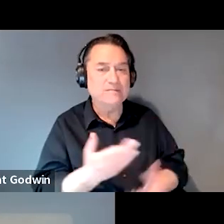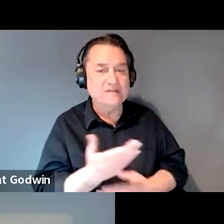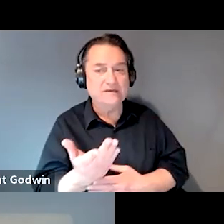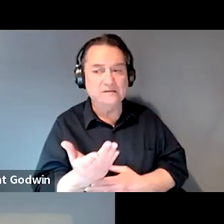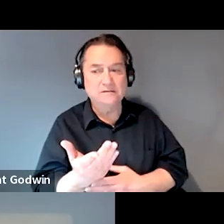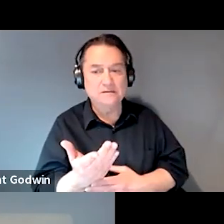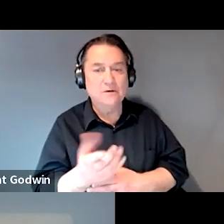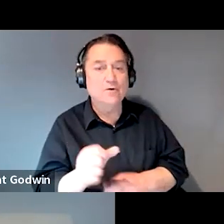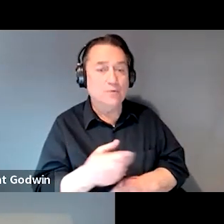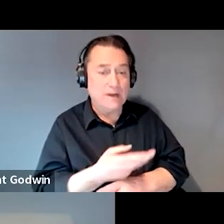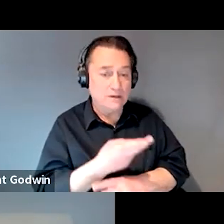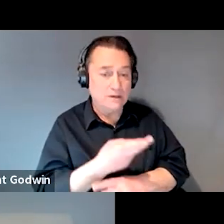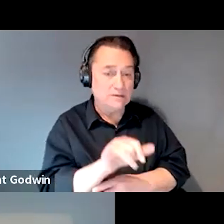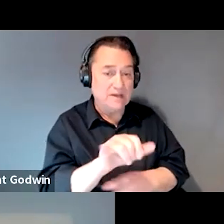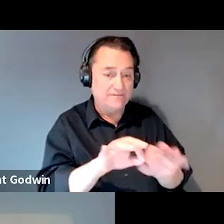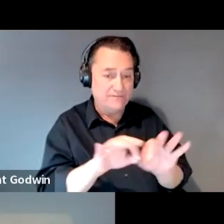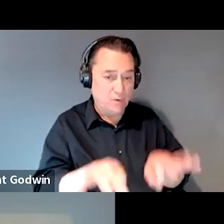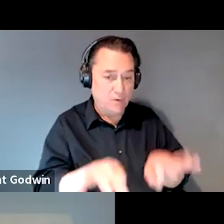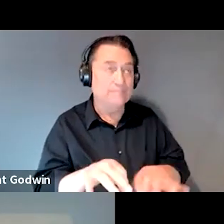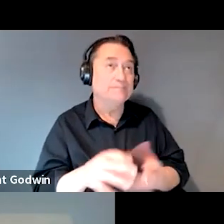You could use it to get medical records